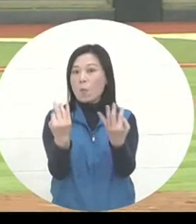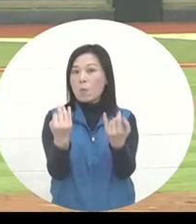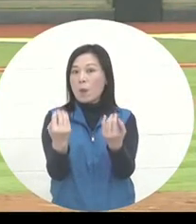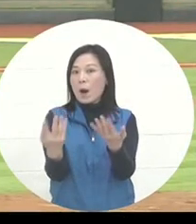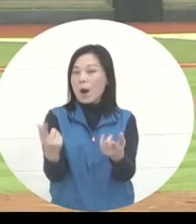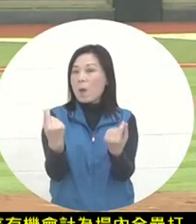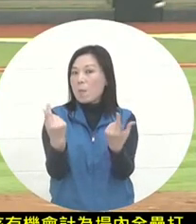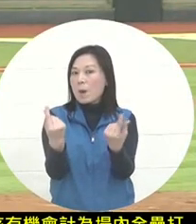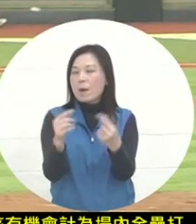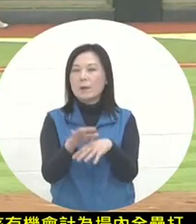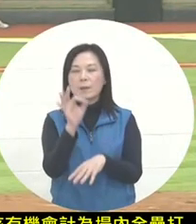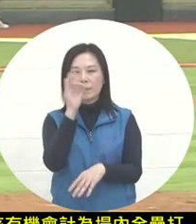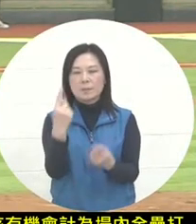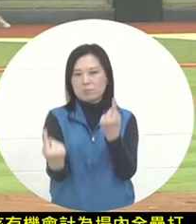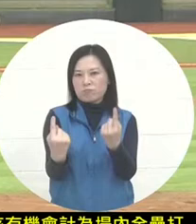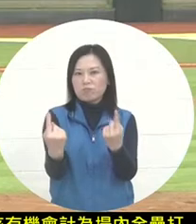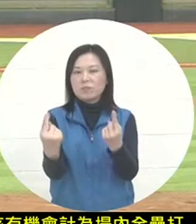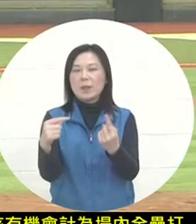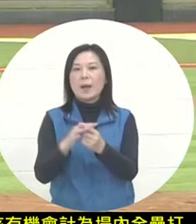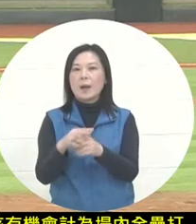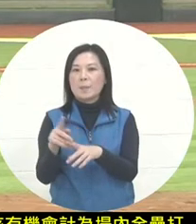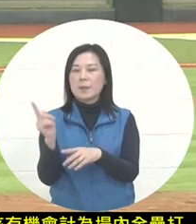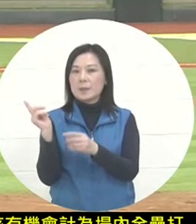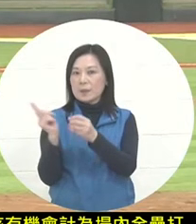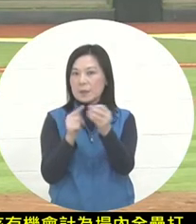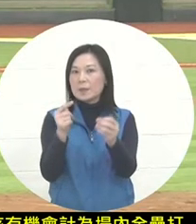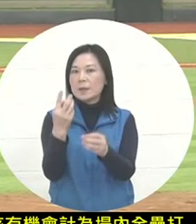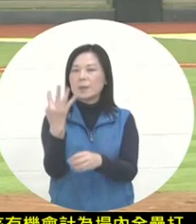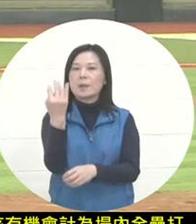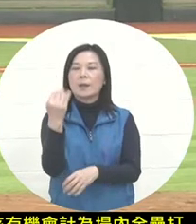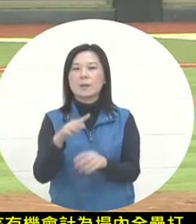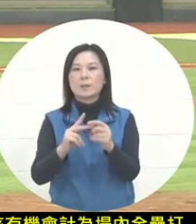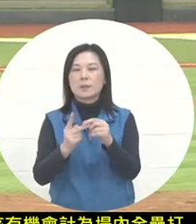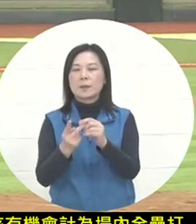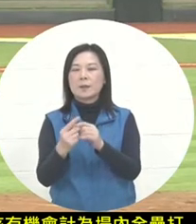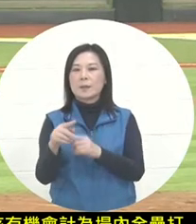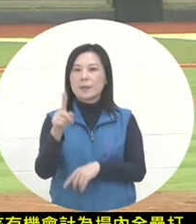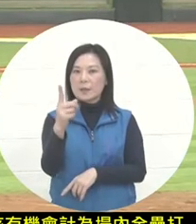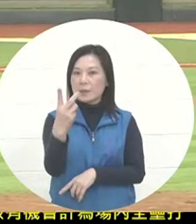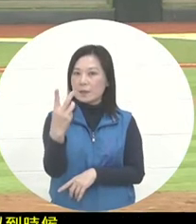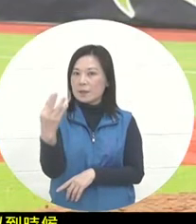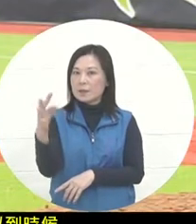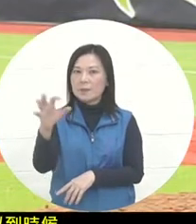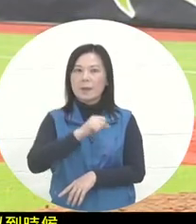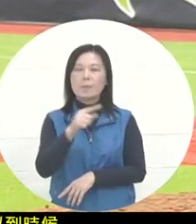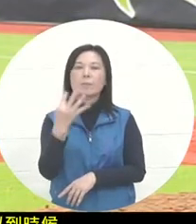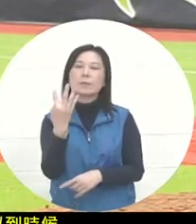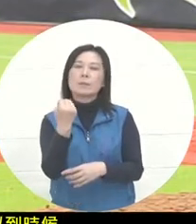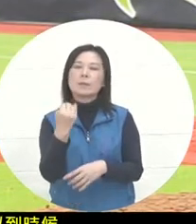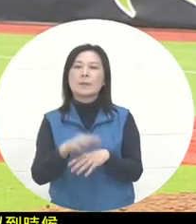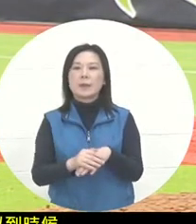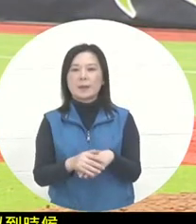That may be more than one of their hits and RBIs. According to the rules in the game regulations,